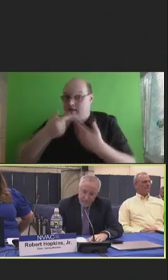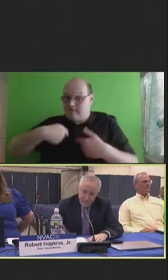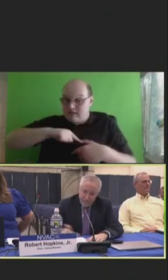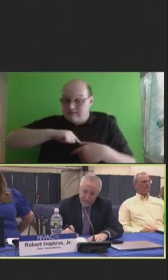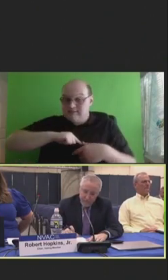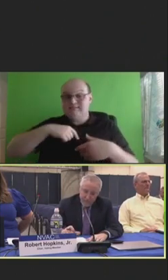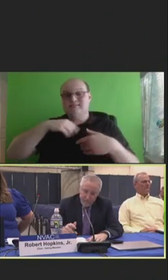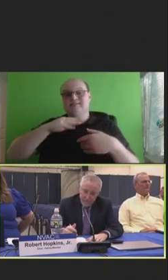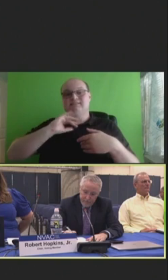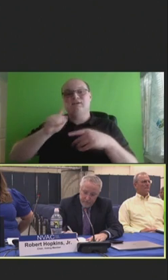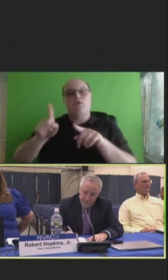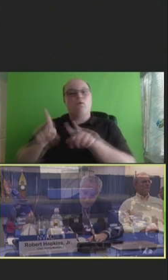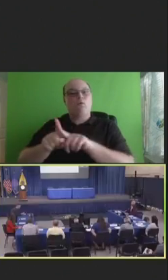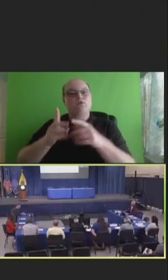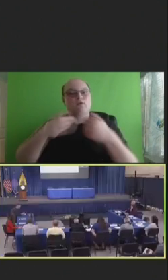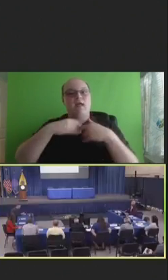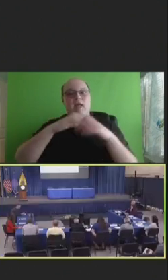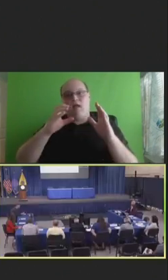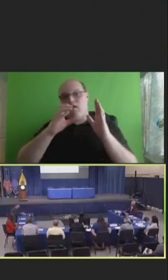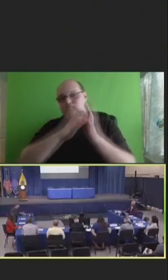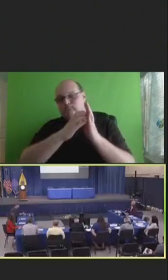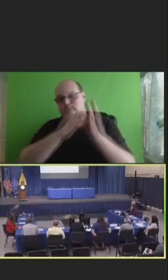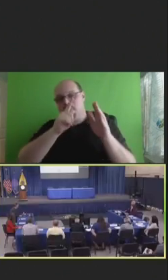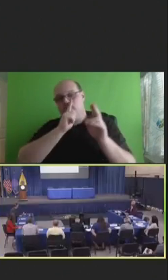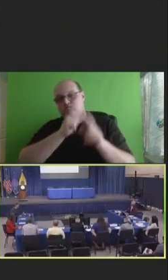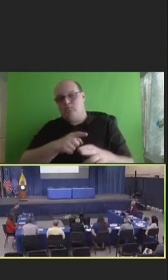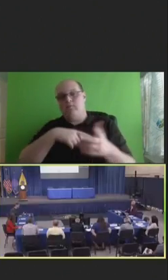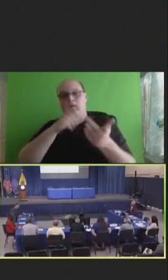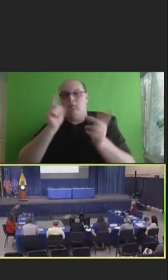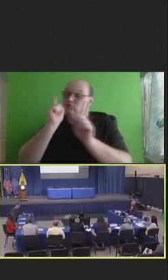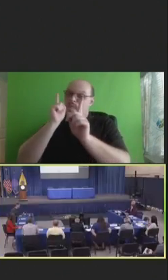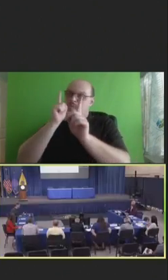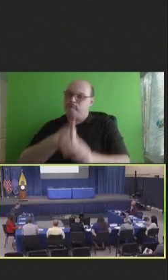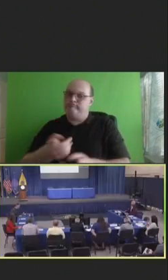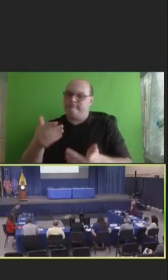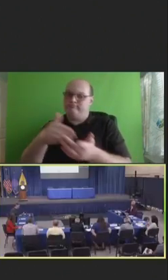We also have a written report, but I'll go over some highlights.